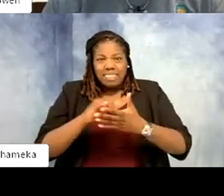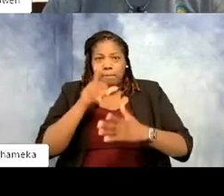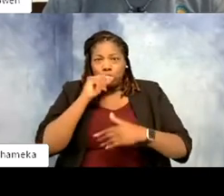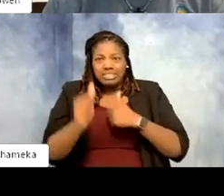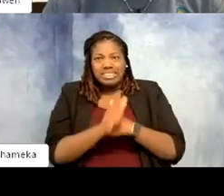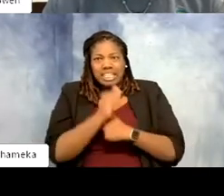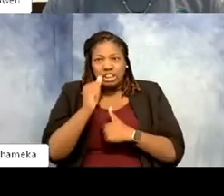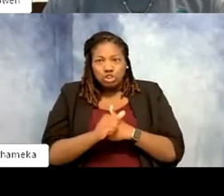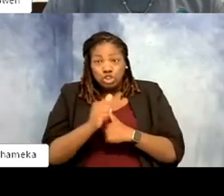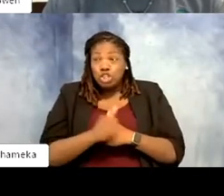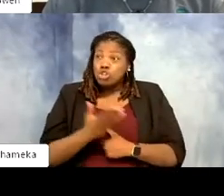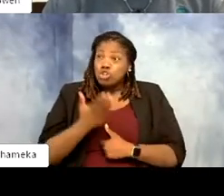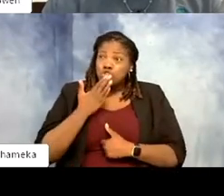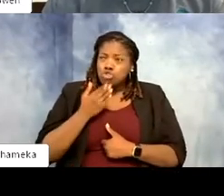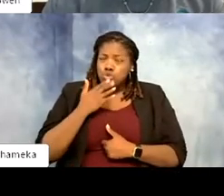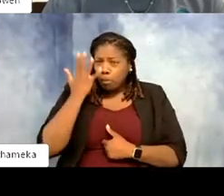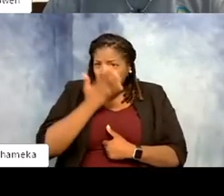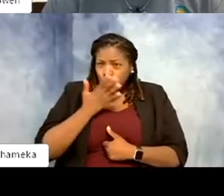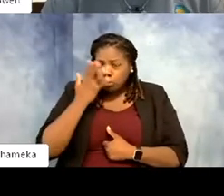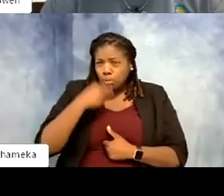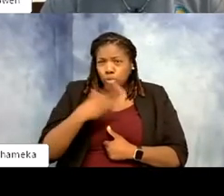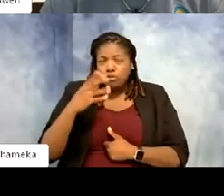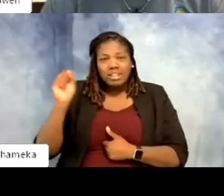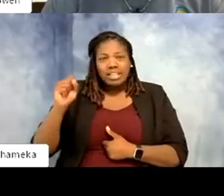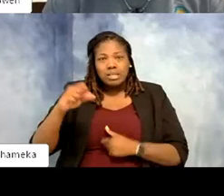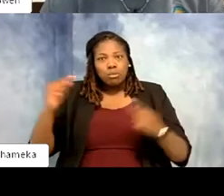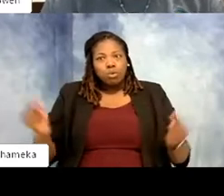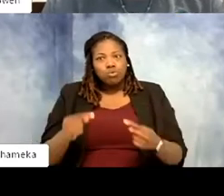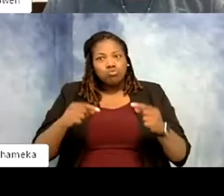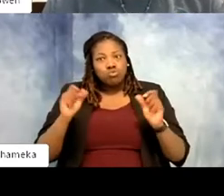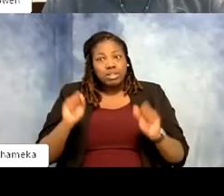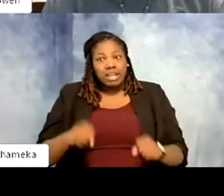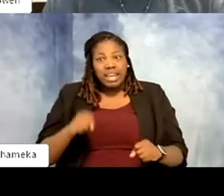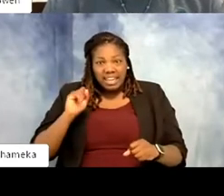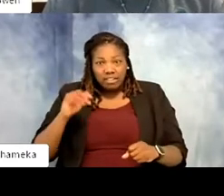cute and we love her but she can hurt you. So if she comes in this box for her treat,